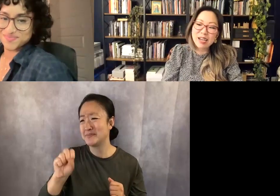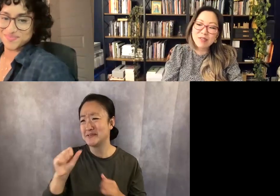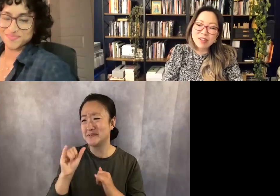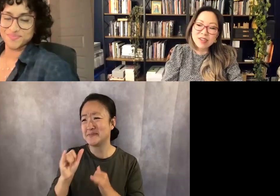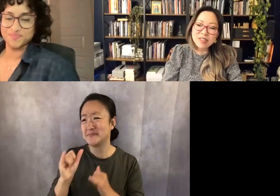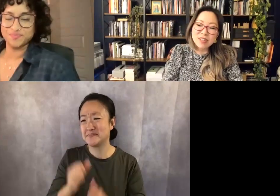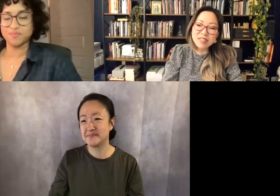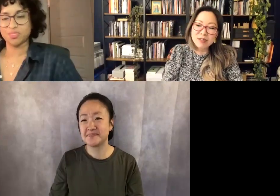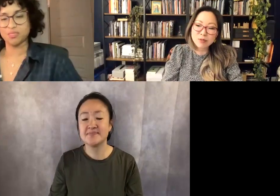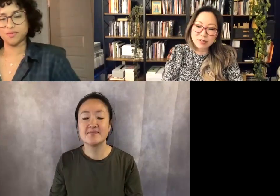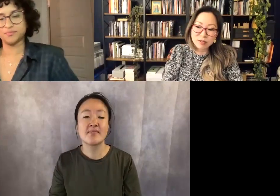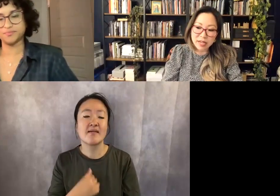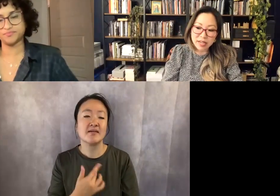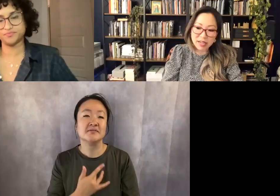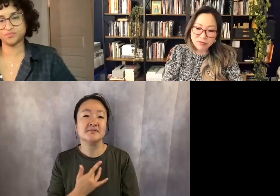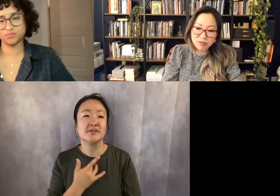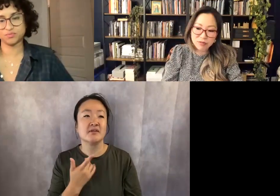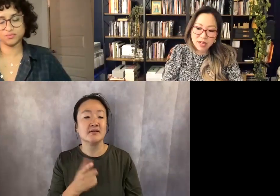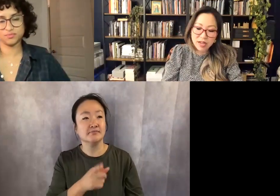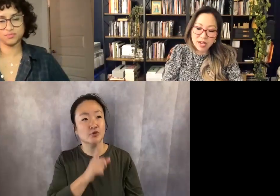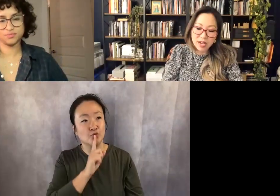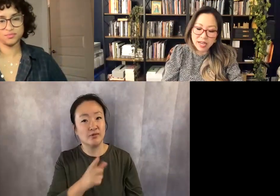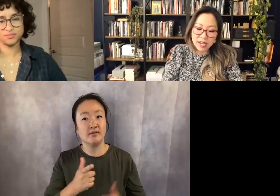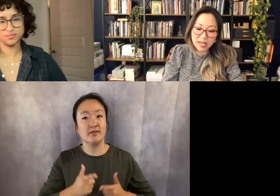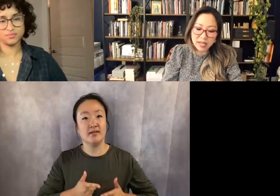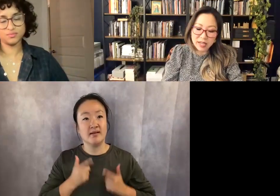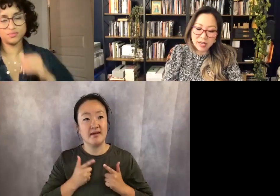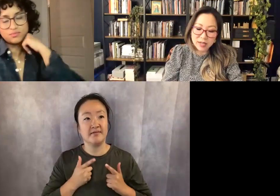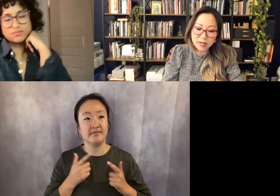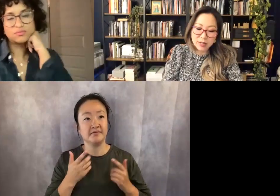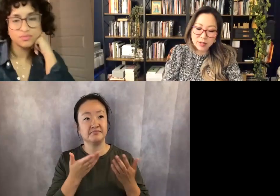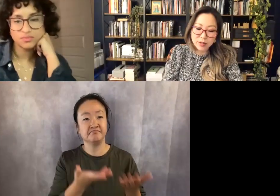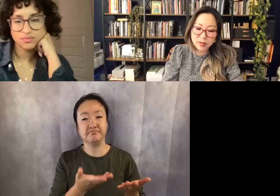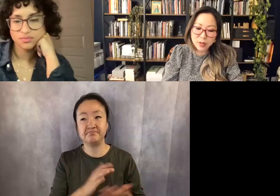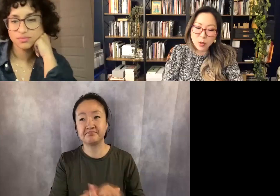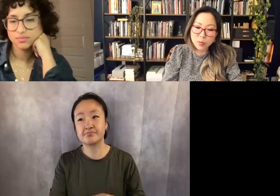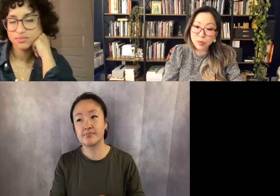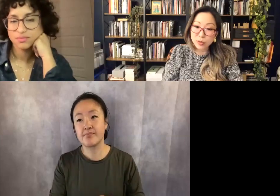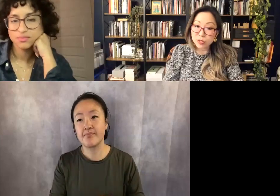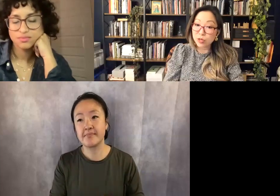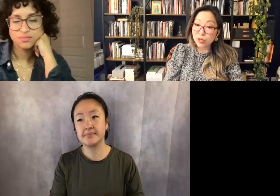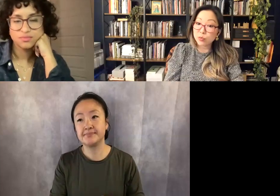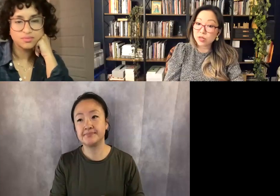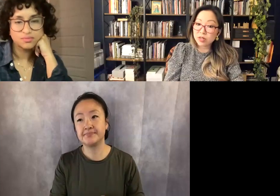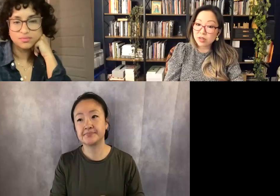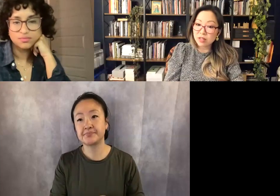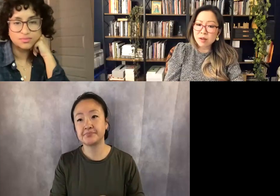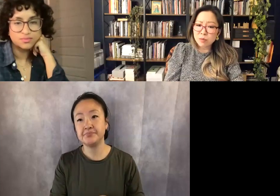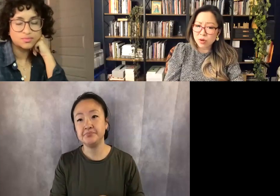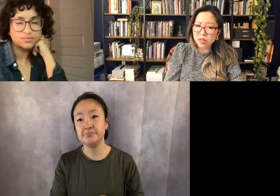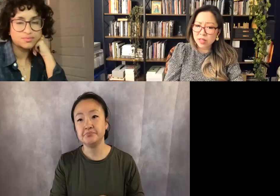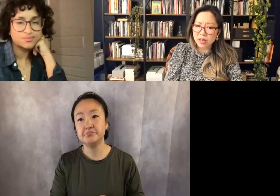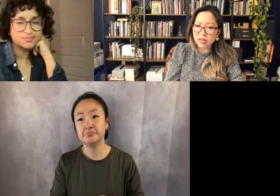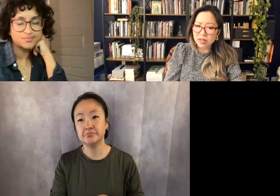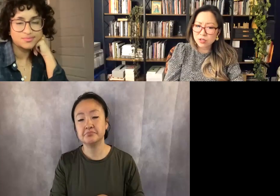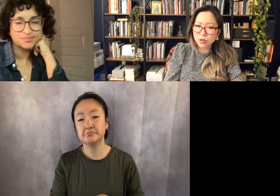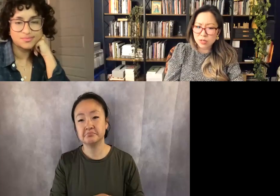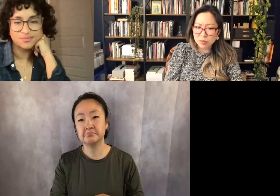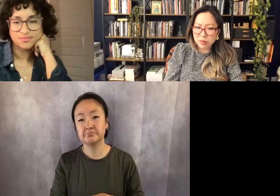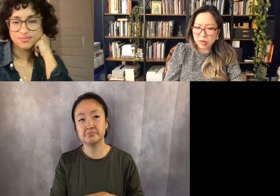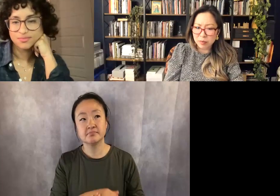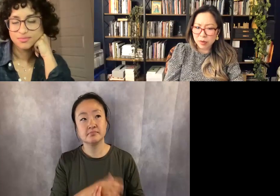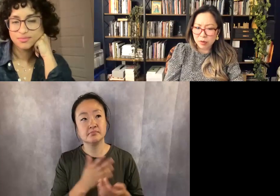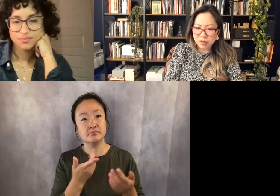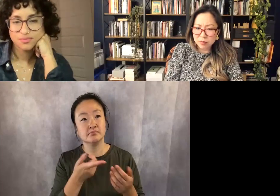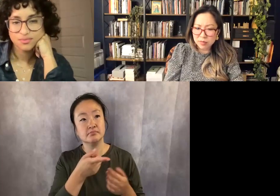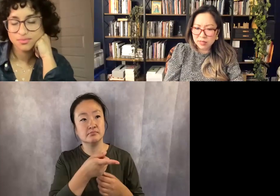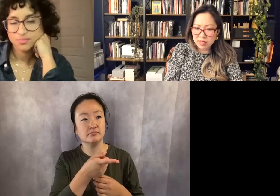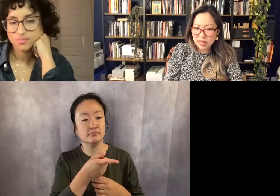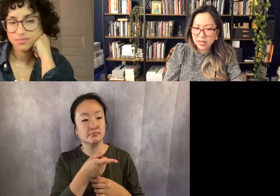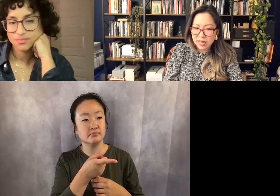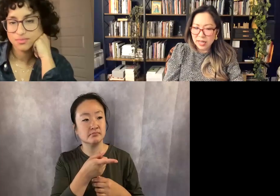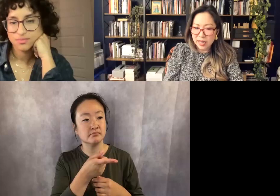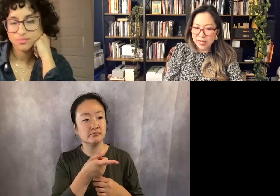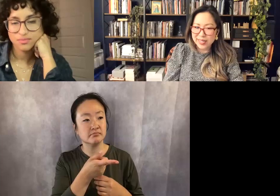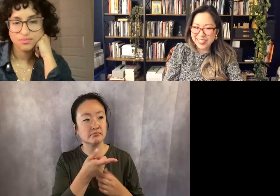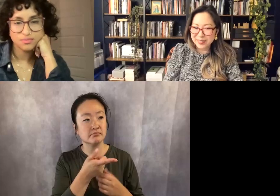I feel like in real life, I cope using humor a lot more than shows up in my poems and—my